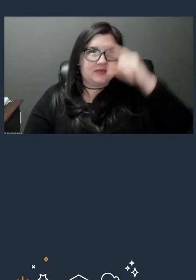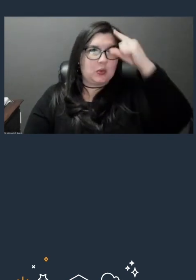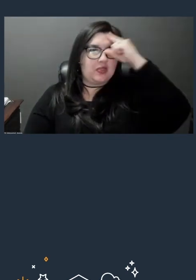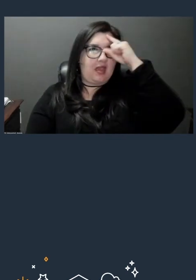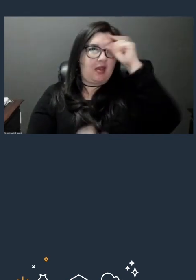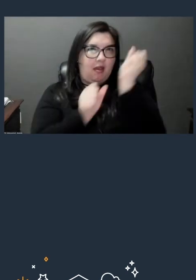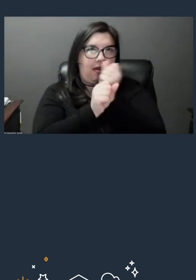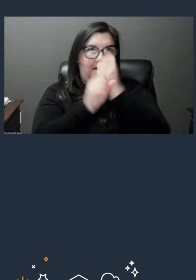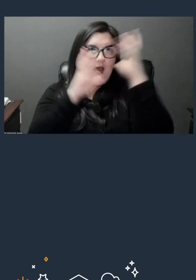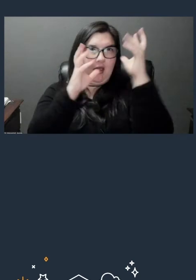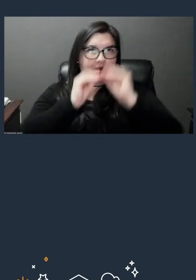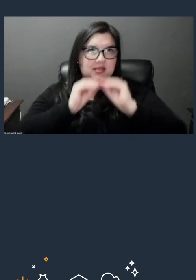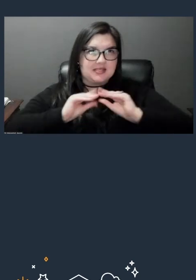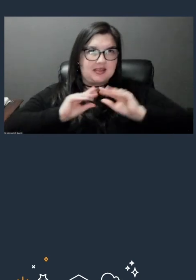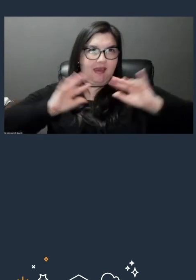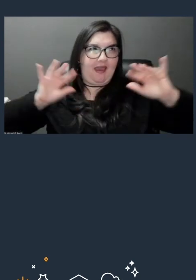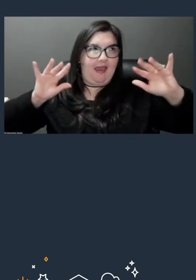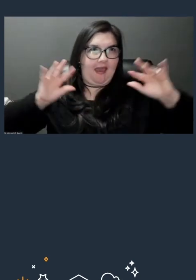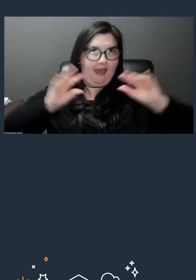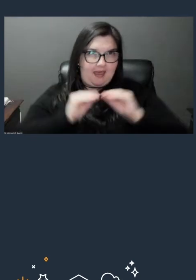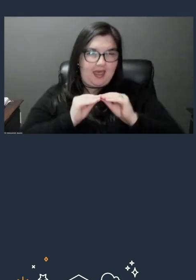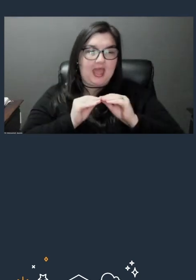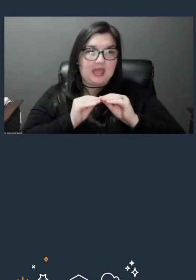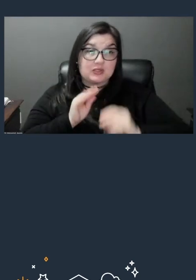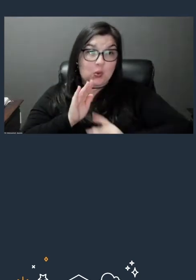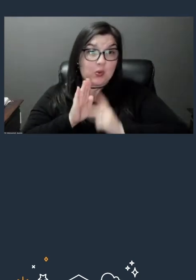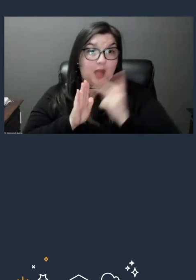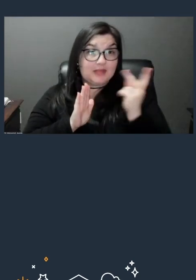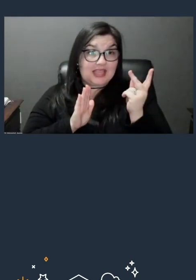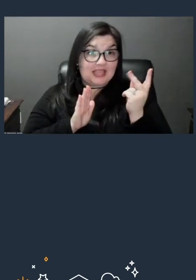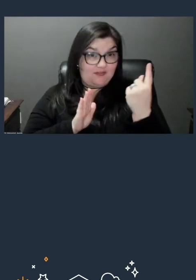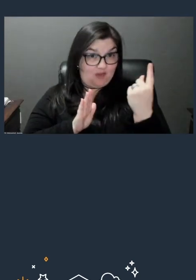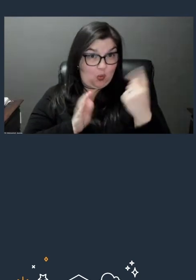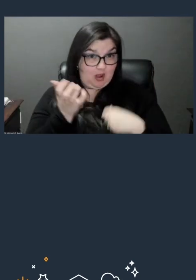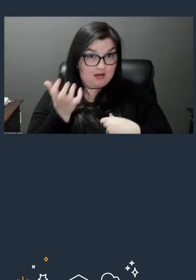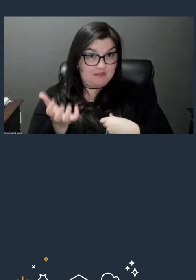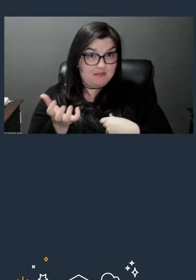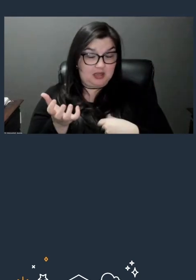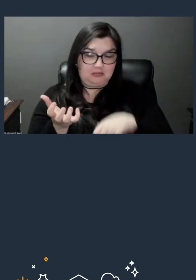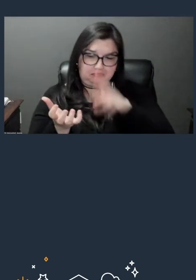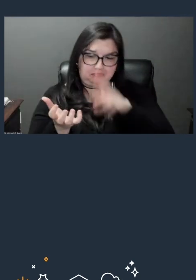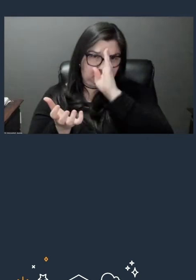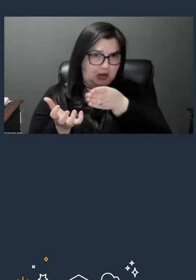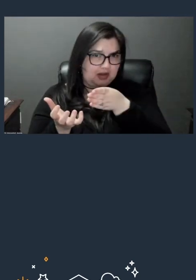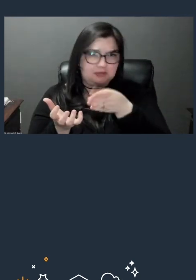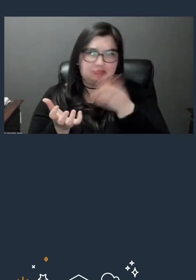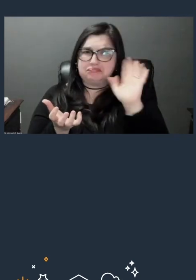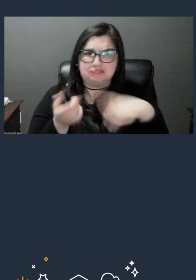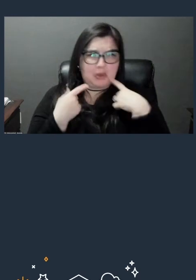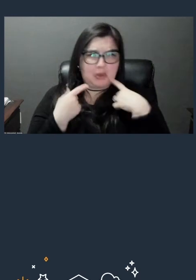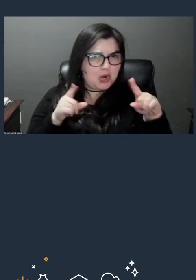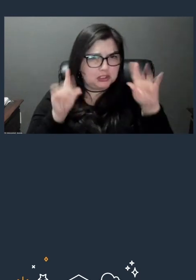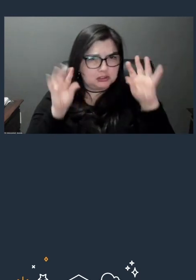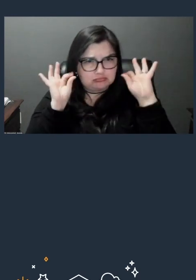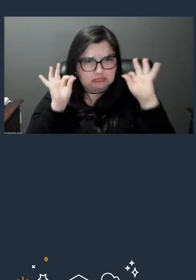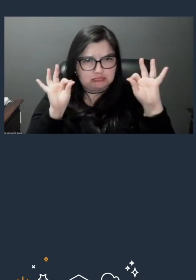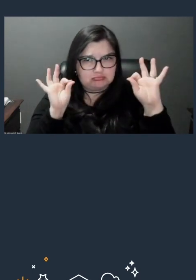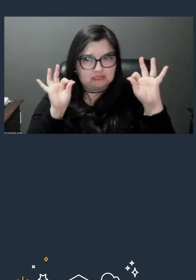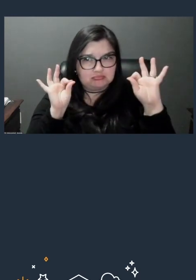So turning on replication for that one bucket, very straightforward, totally works, and then another bucket and then another bucket